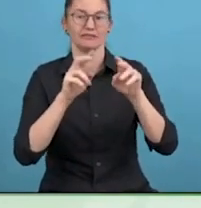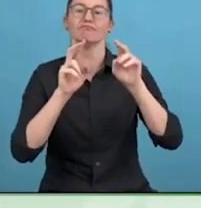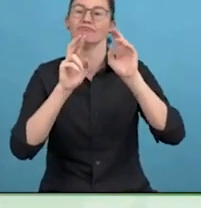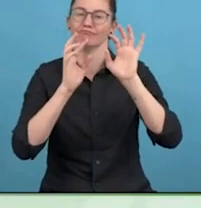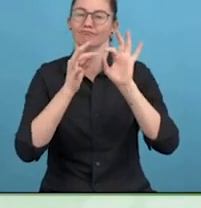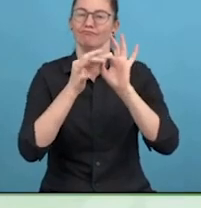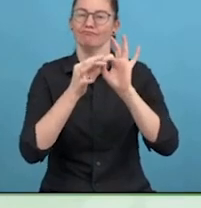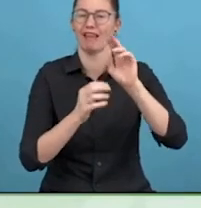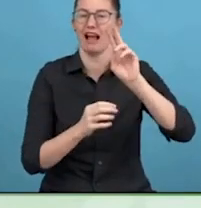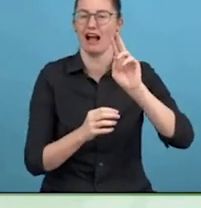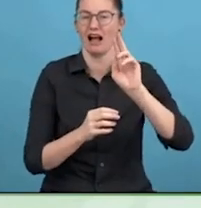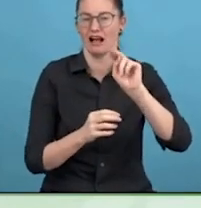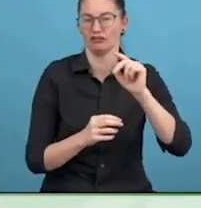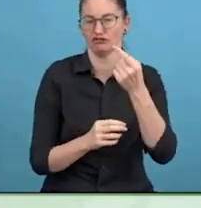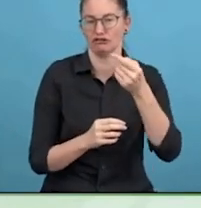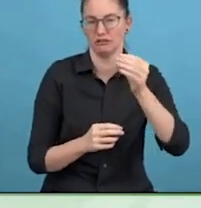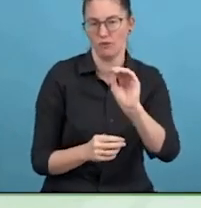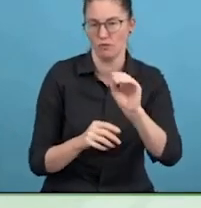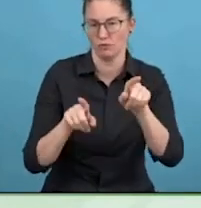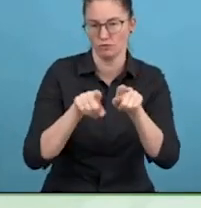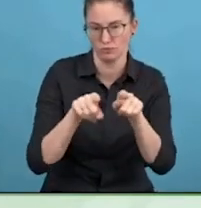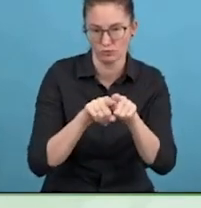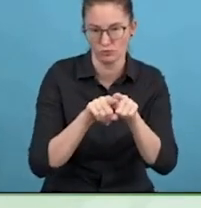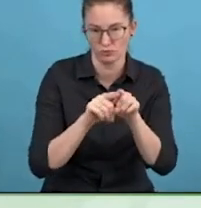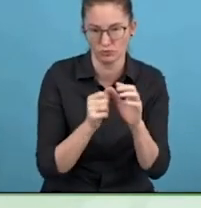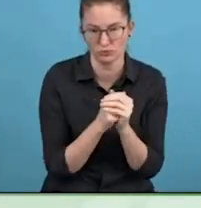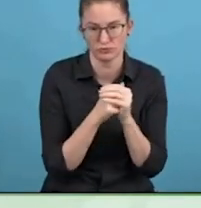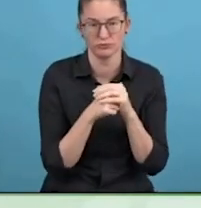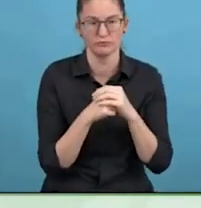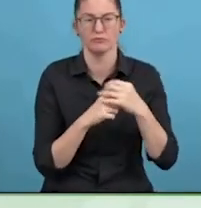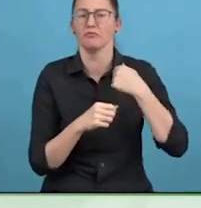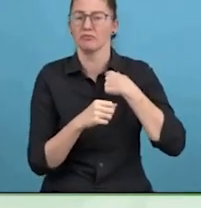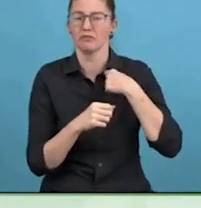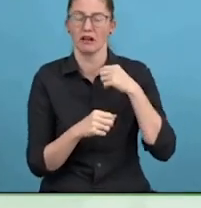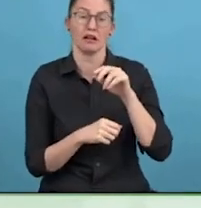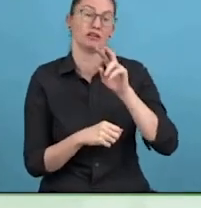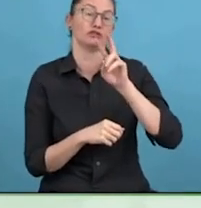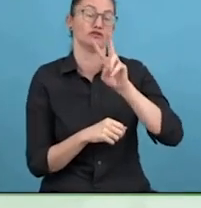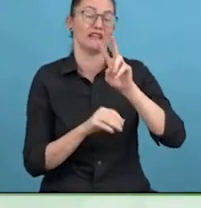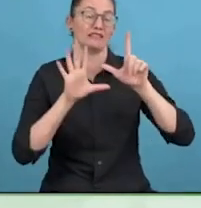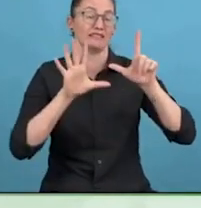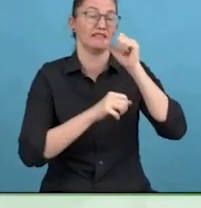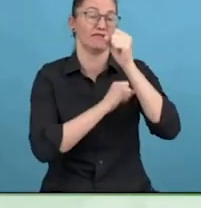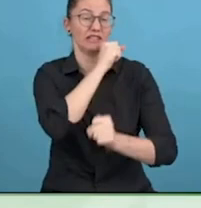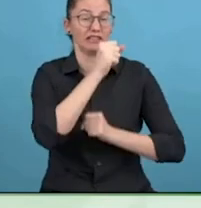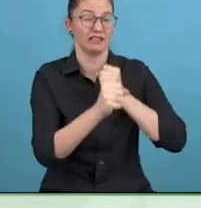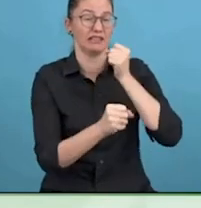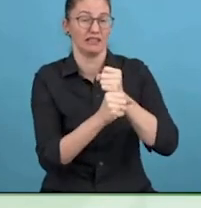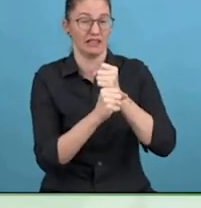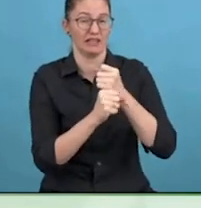ideas about long COVID being a disability. First, if you could tell us a little bit about your experiences